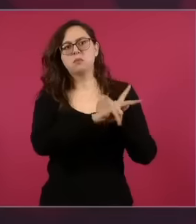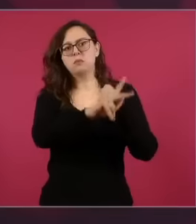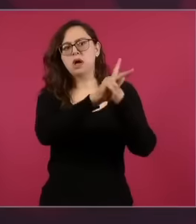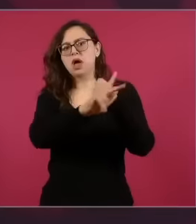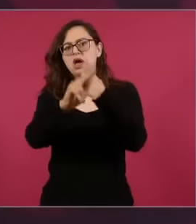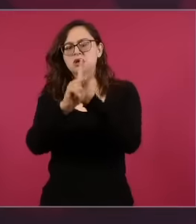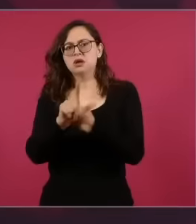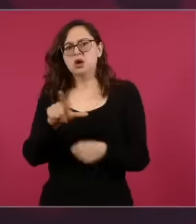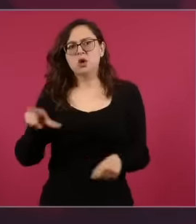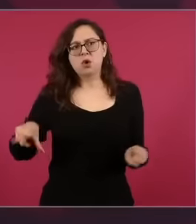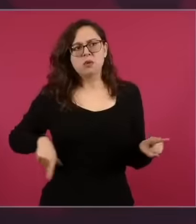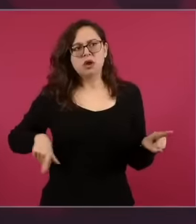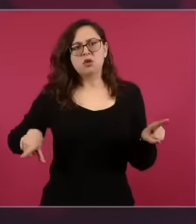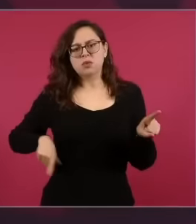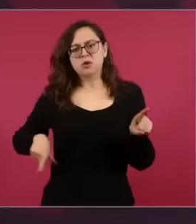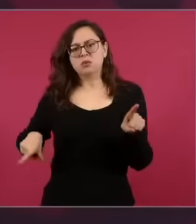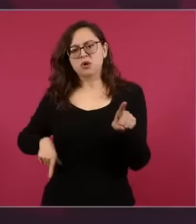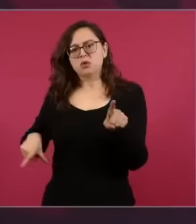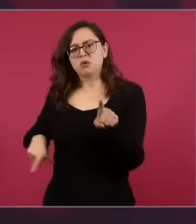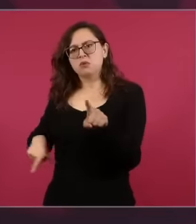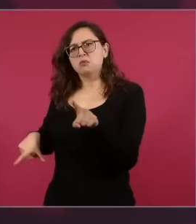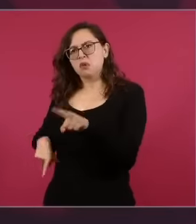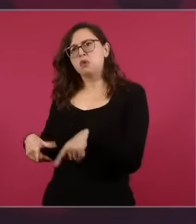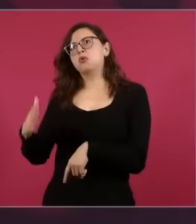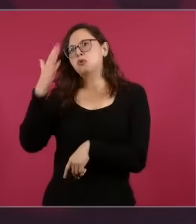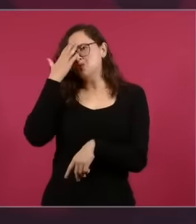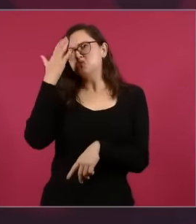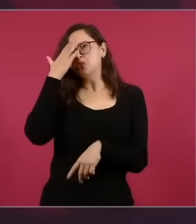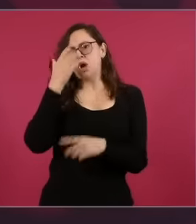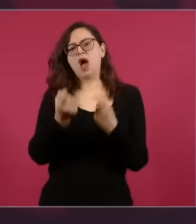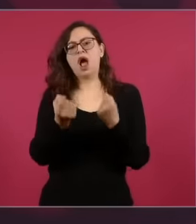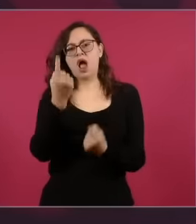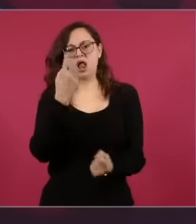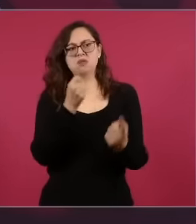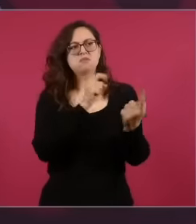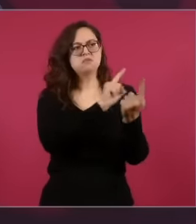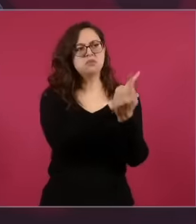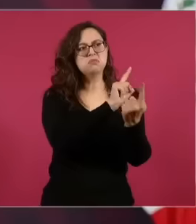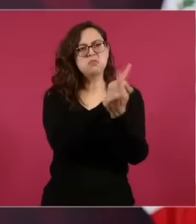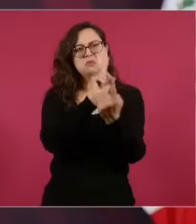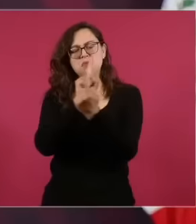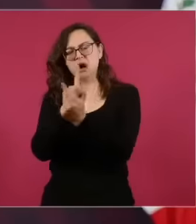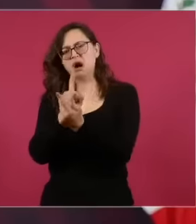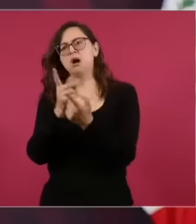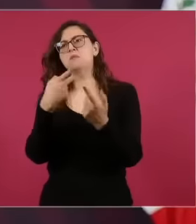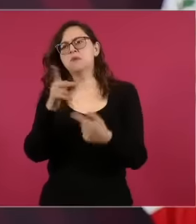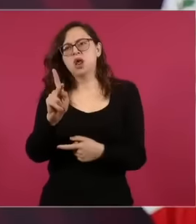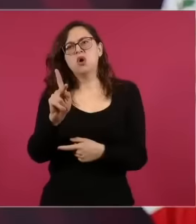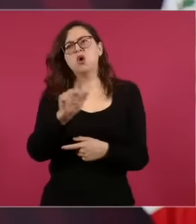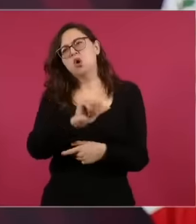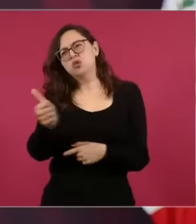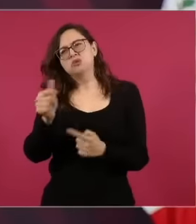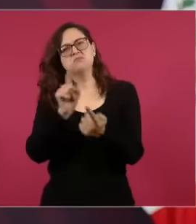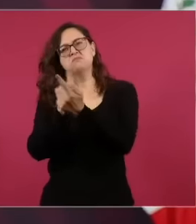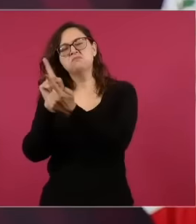and Claudia is one